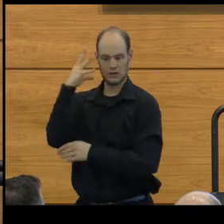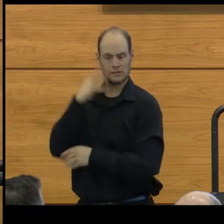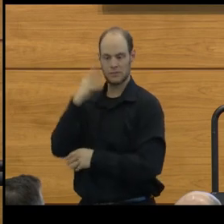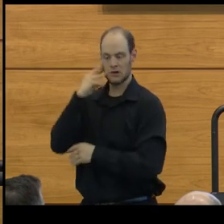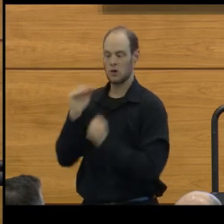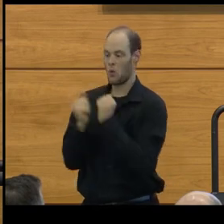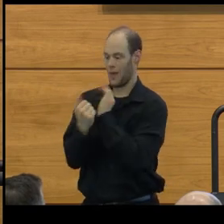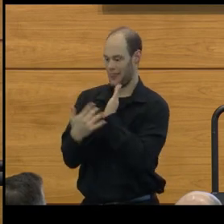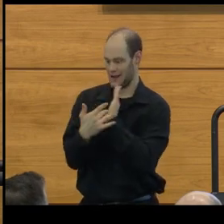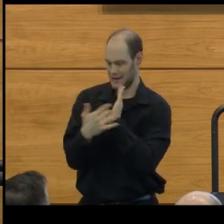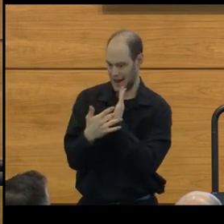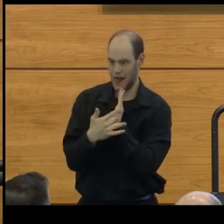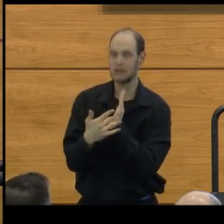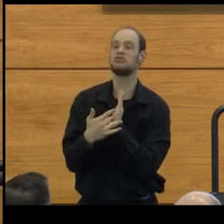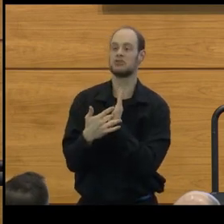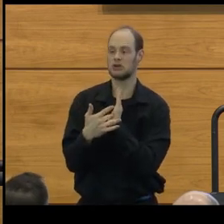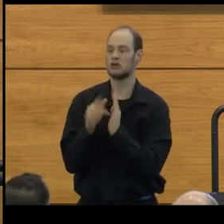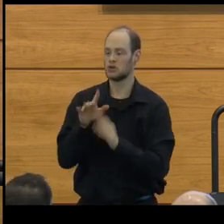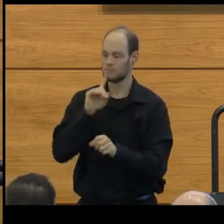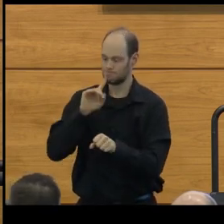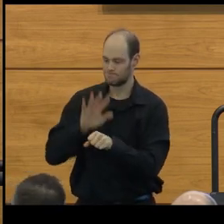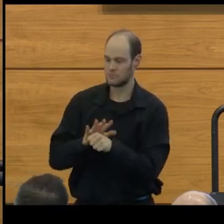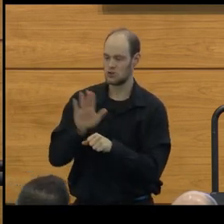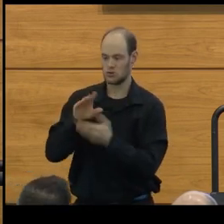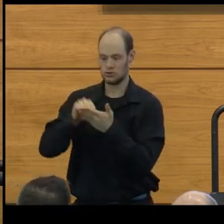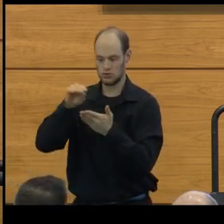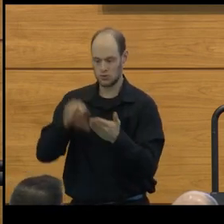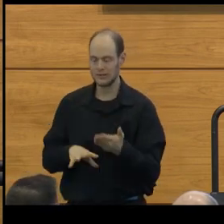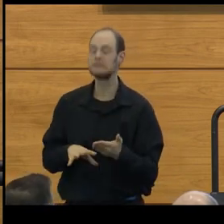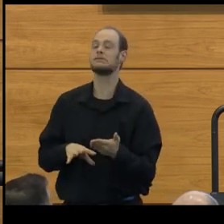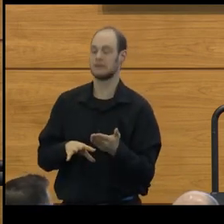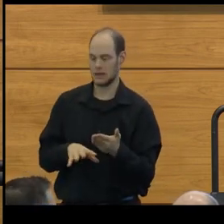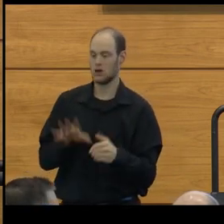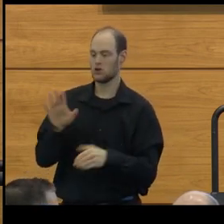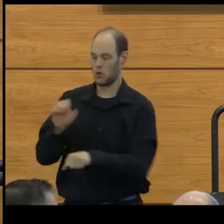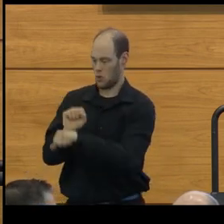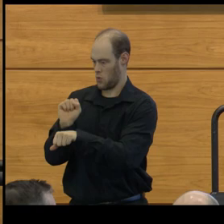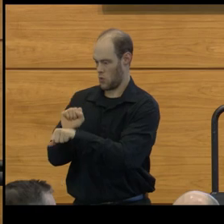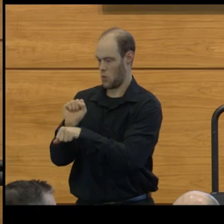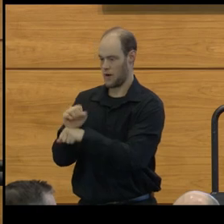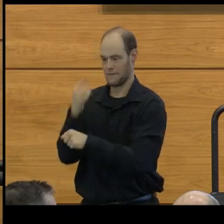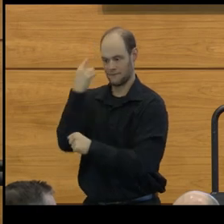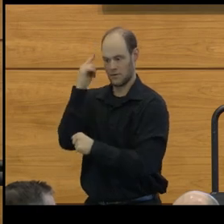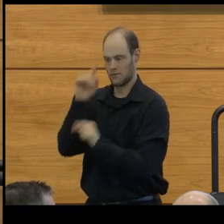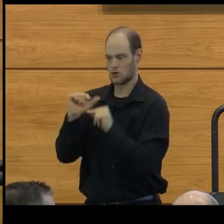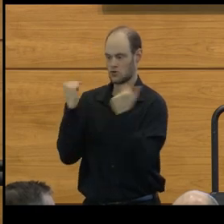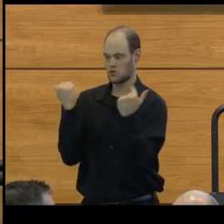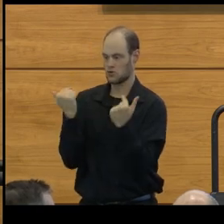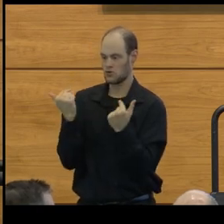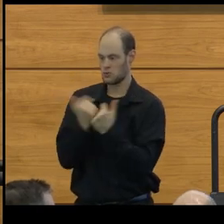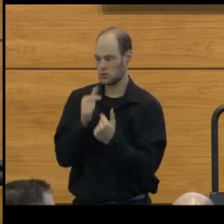with technology, your commitment to your students, and your work on behalf of groups marginalized